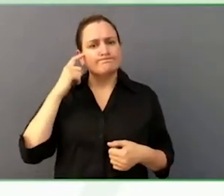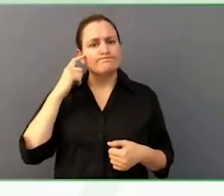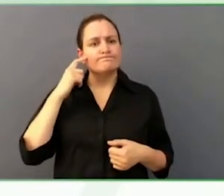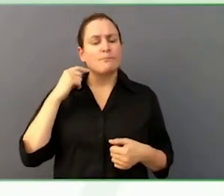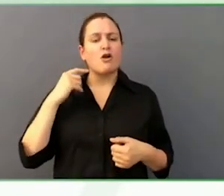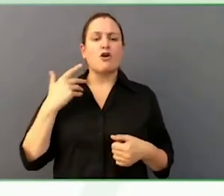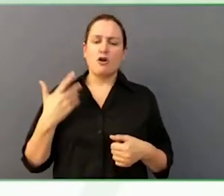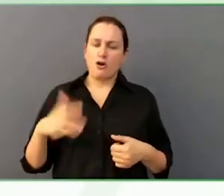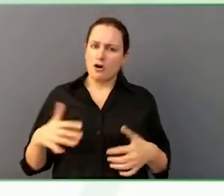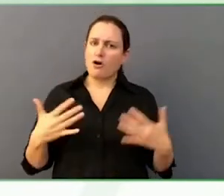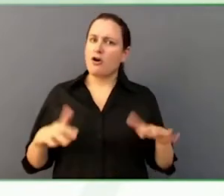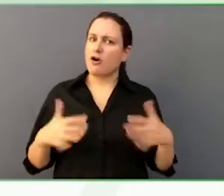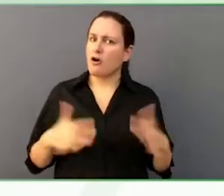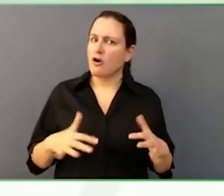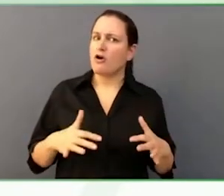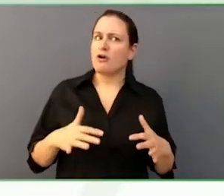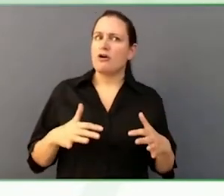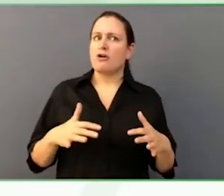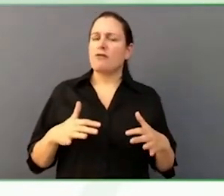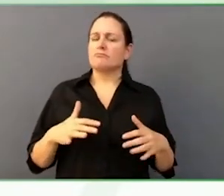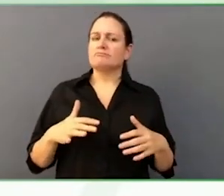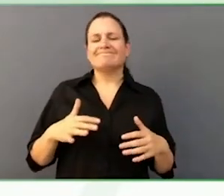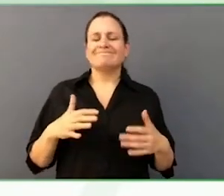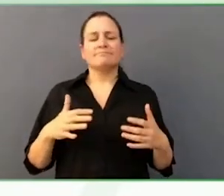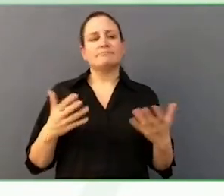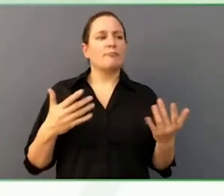You have given some, but give more, because we learn the most from them.